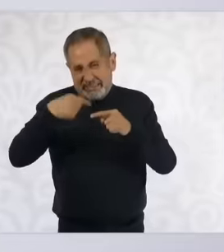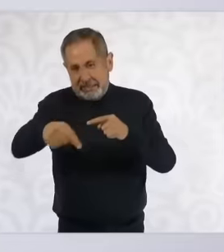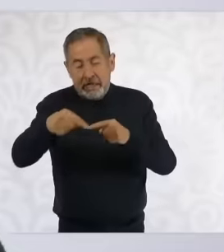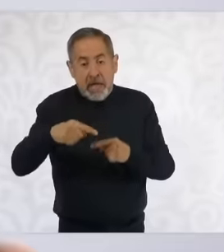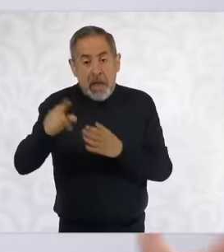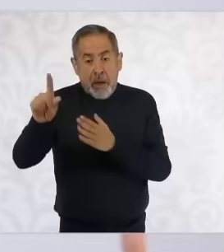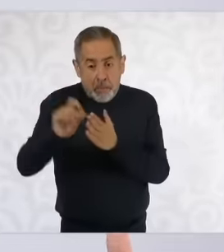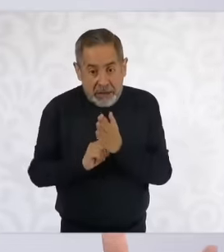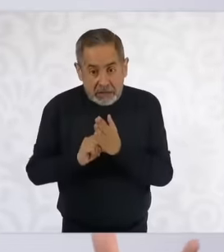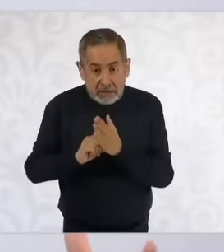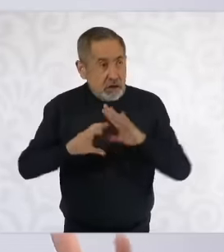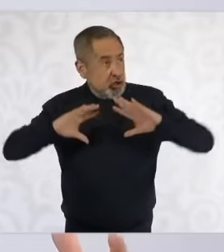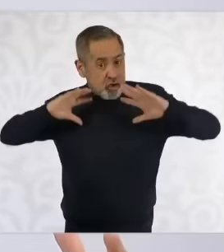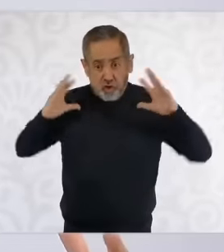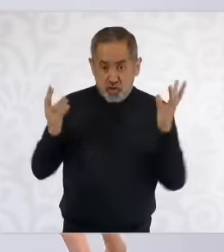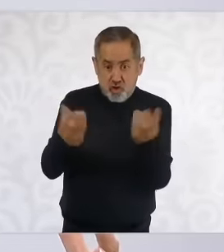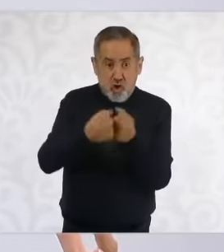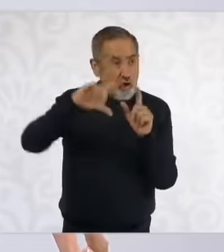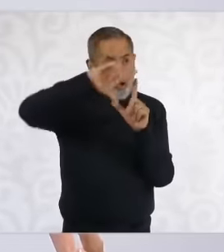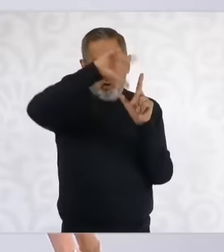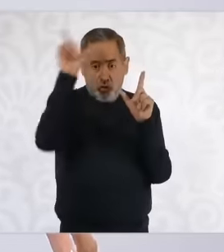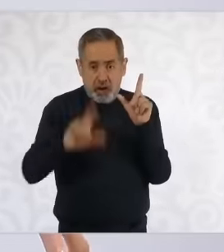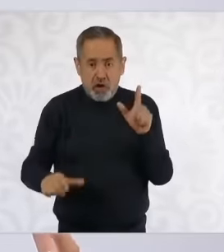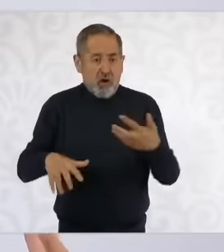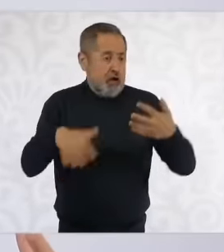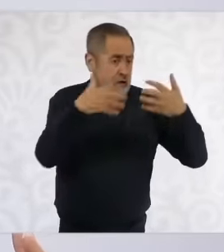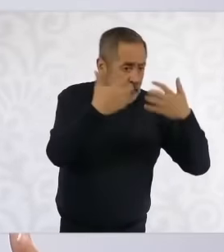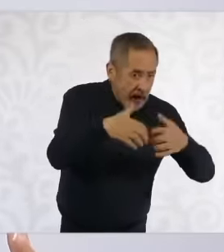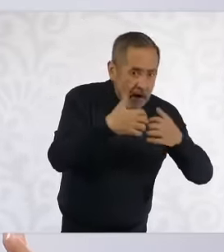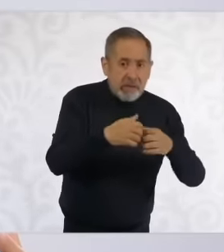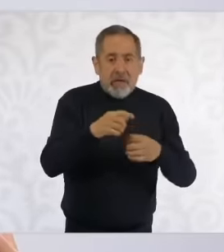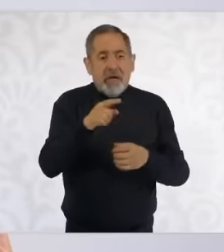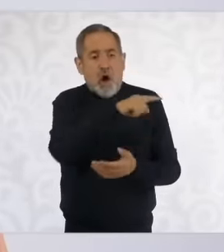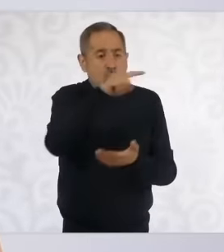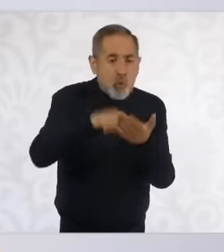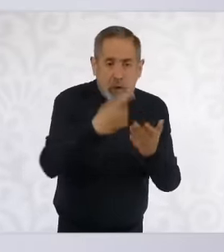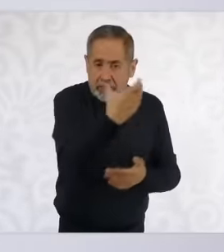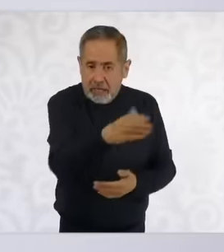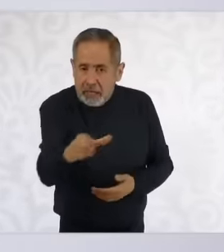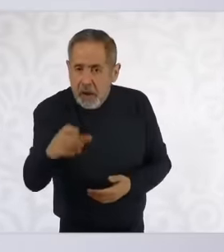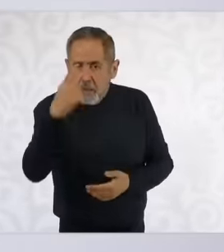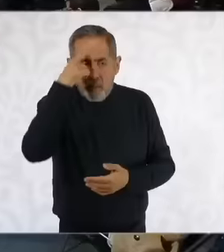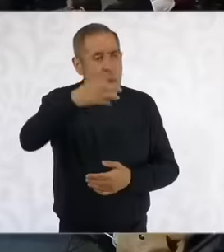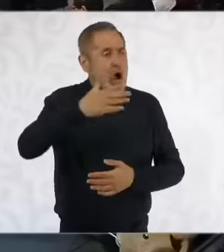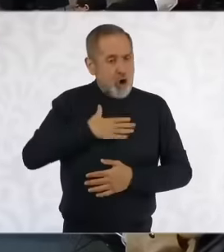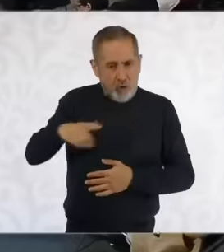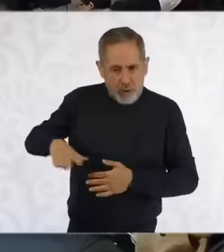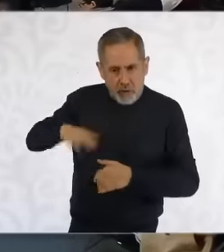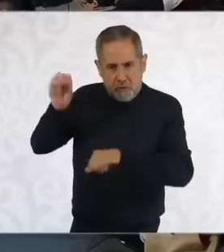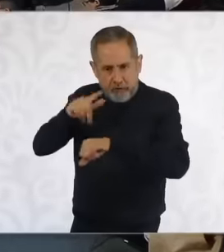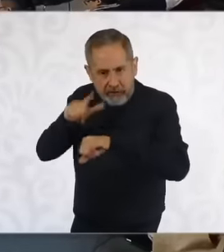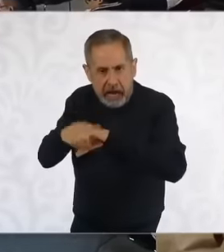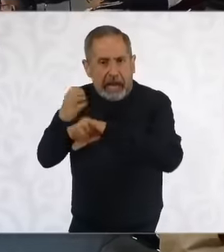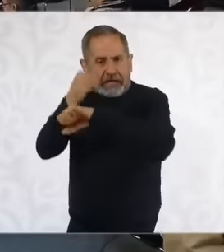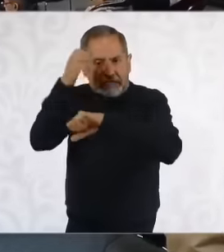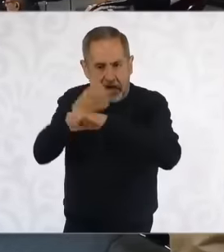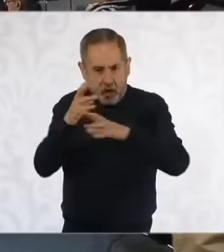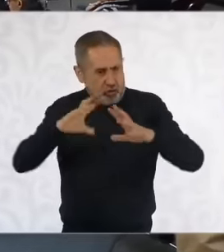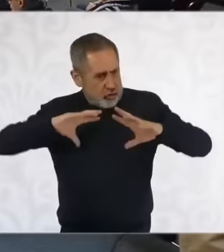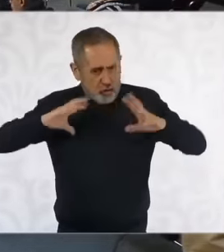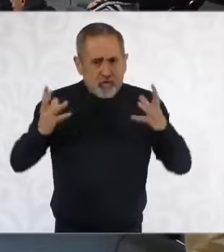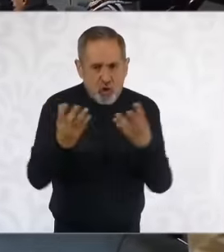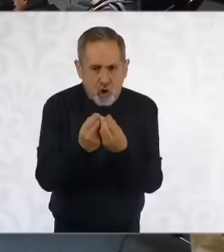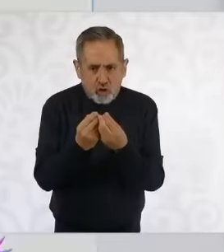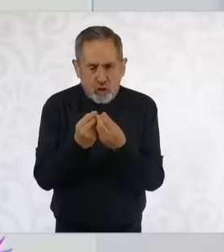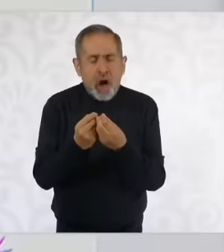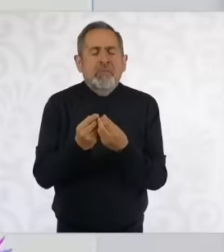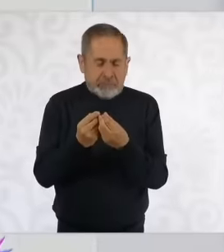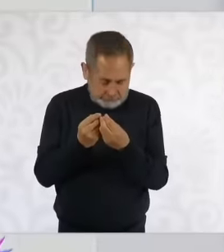national agreement between industrial irrigation districts and the Federal Government to advance much further in this